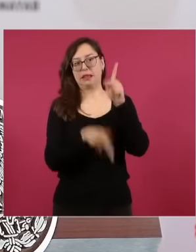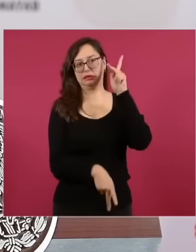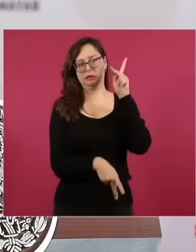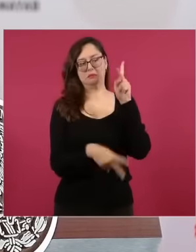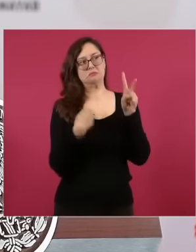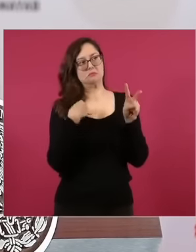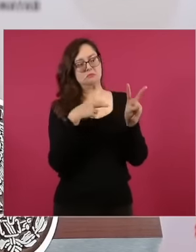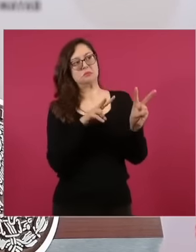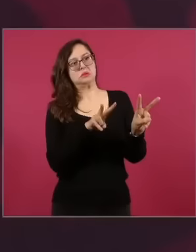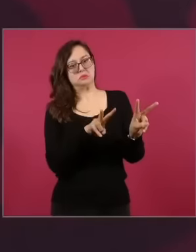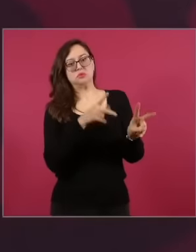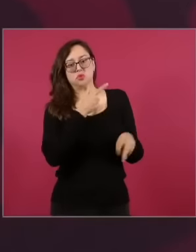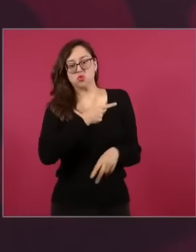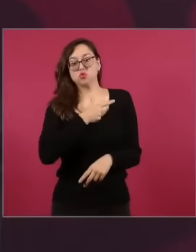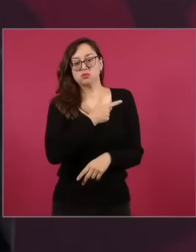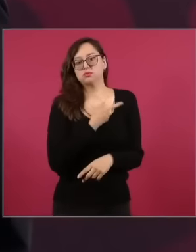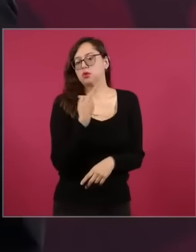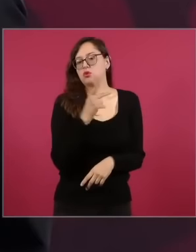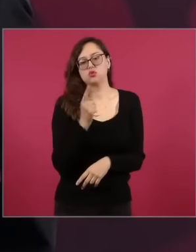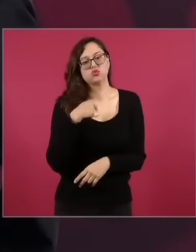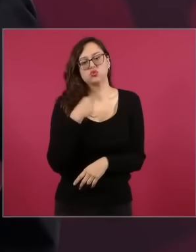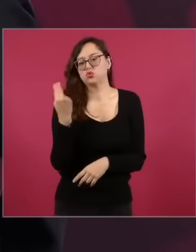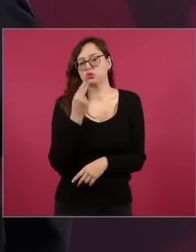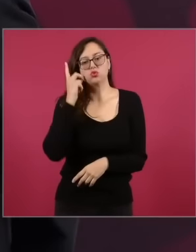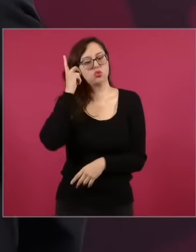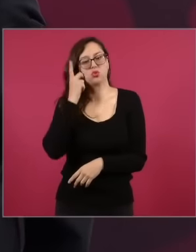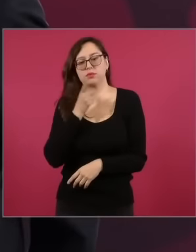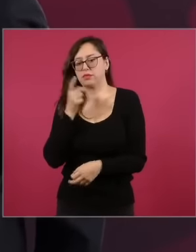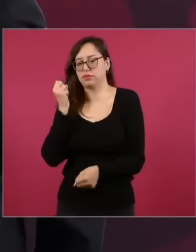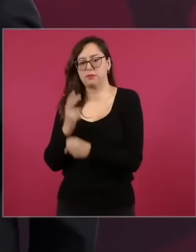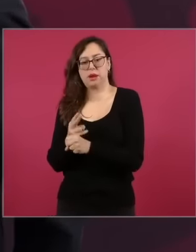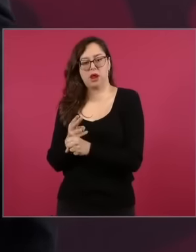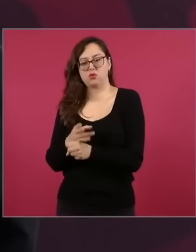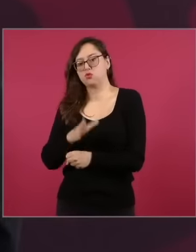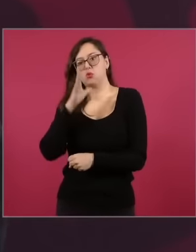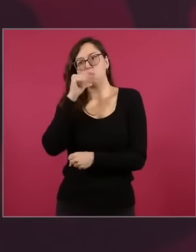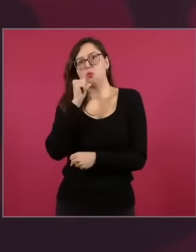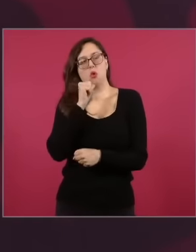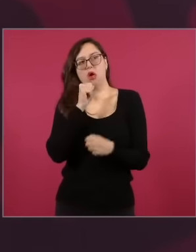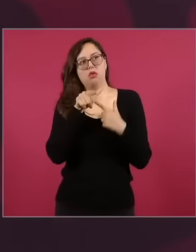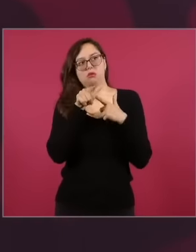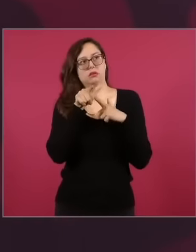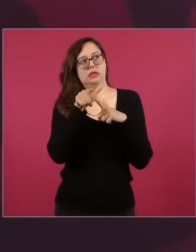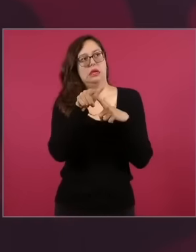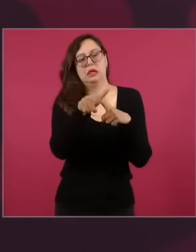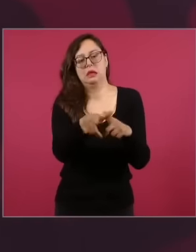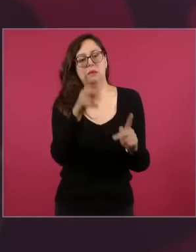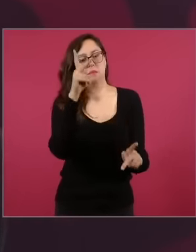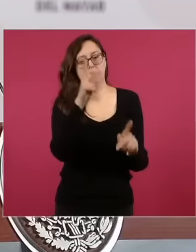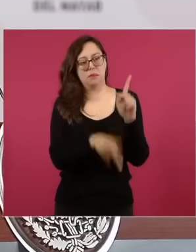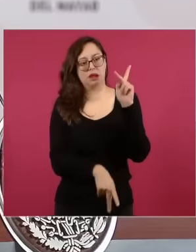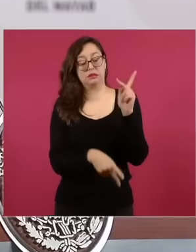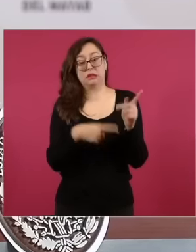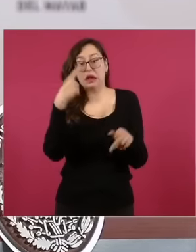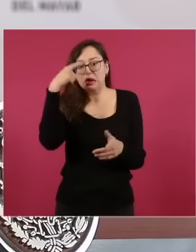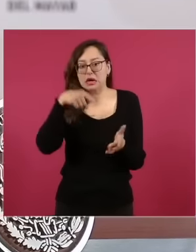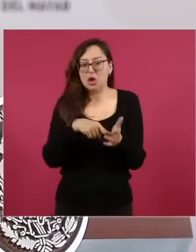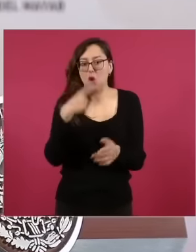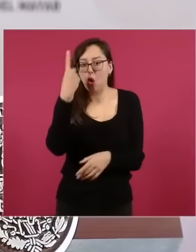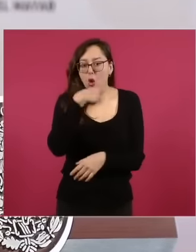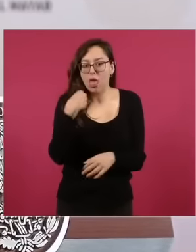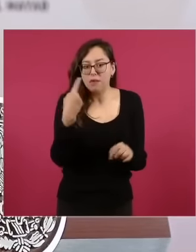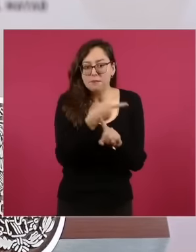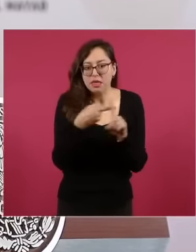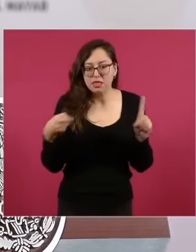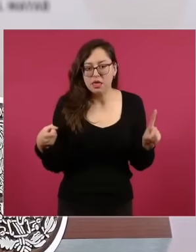can't stay awake because I couldn't stand the last part I think it was an hour and a half I watched an hour